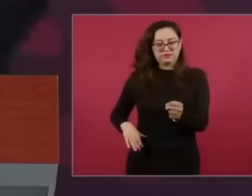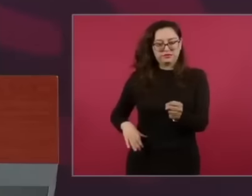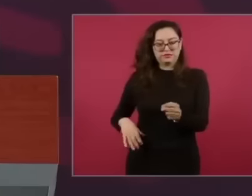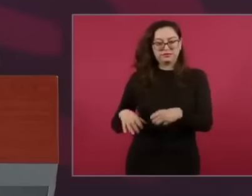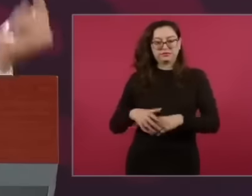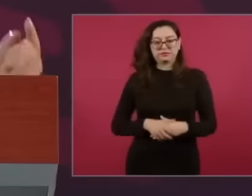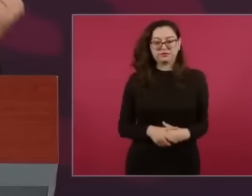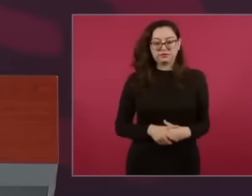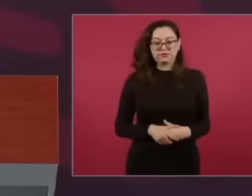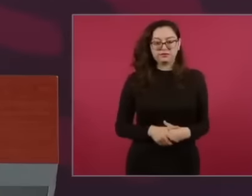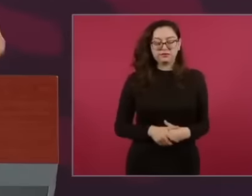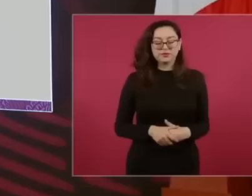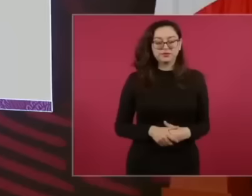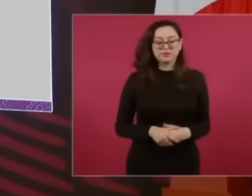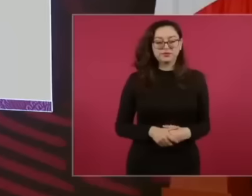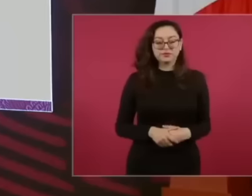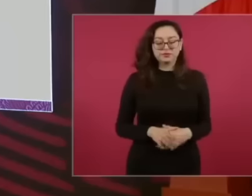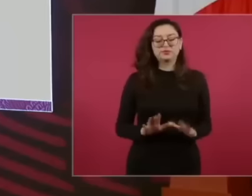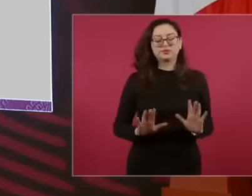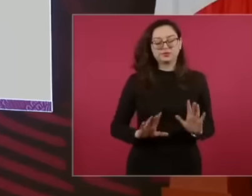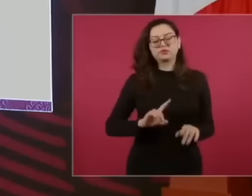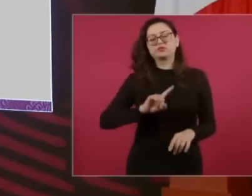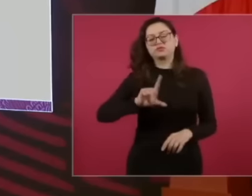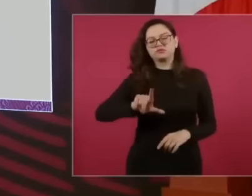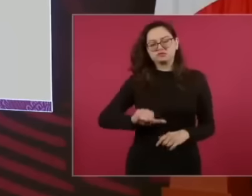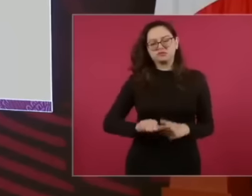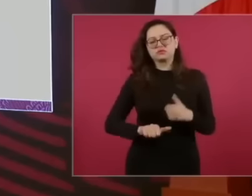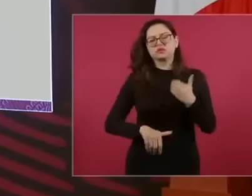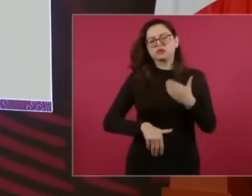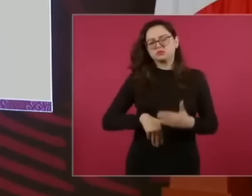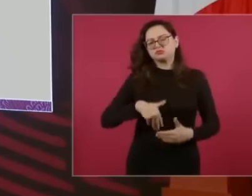debate about this for the